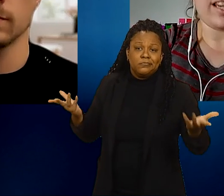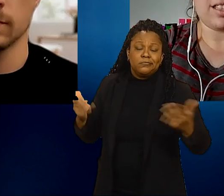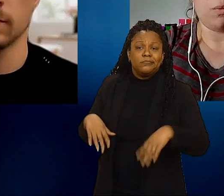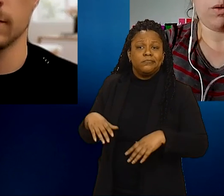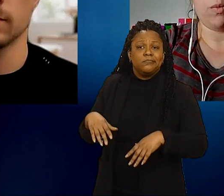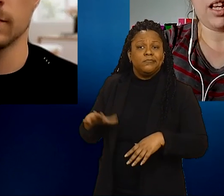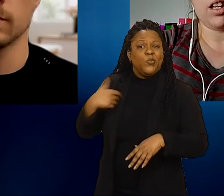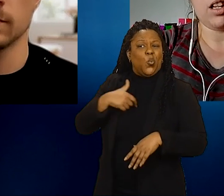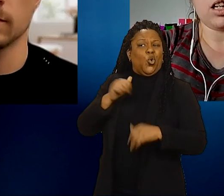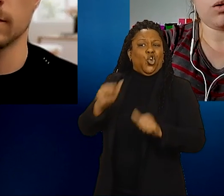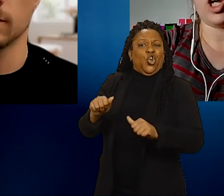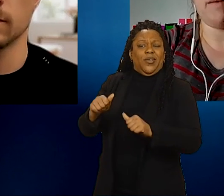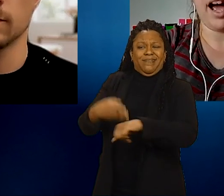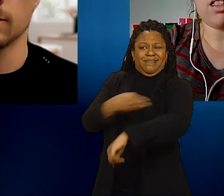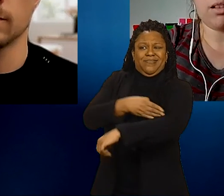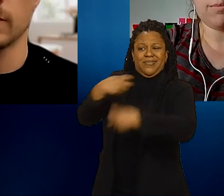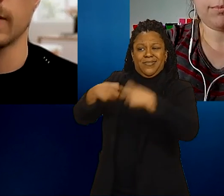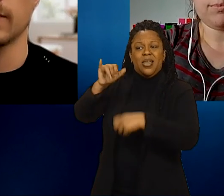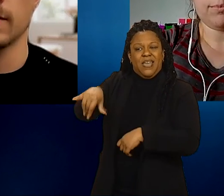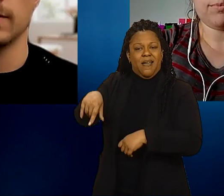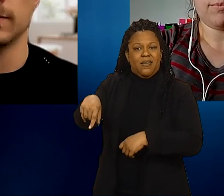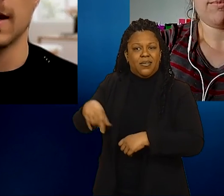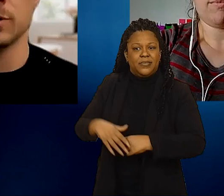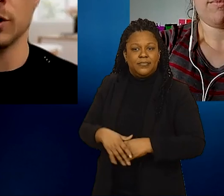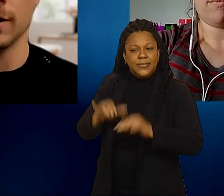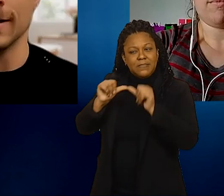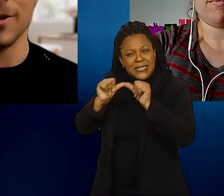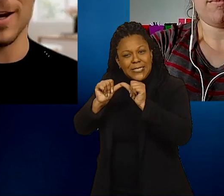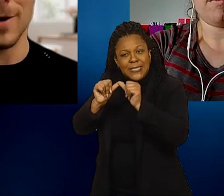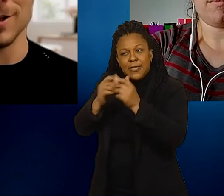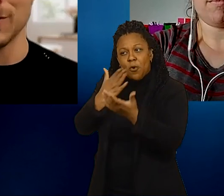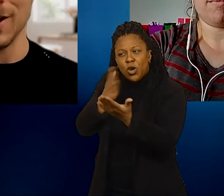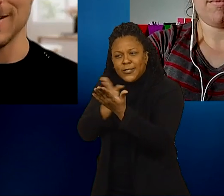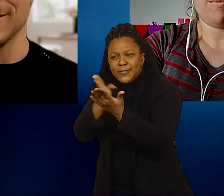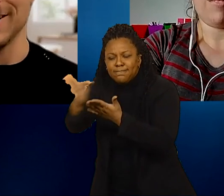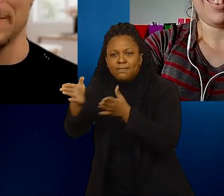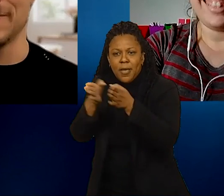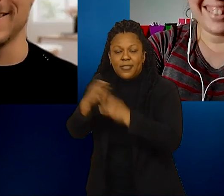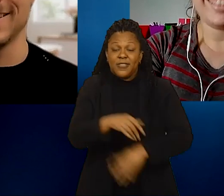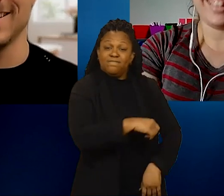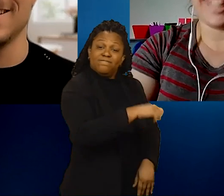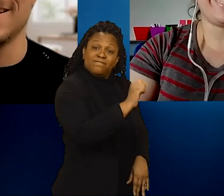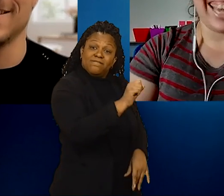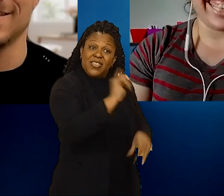and we can continue on a good path. Absolutely. Nothing about us without us, right? Yeah, exactly.